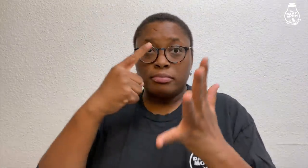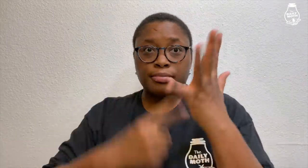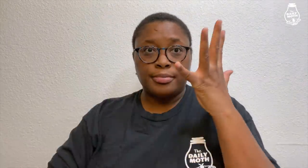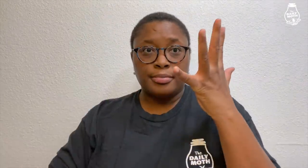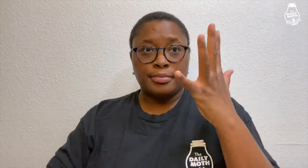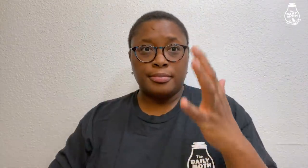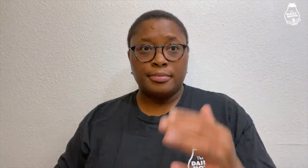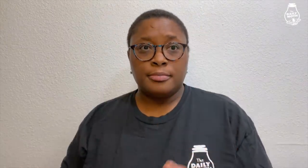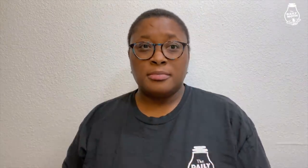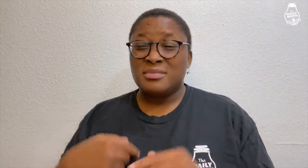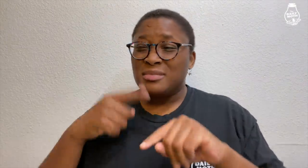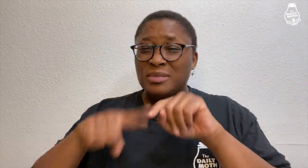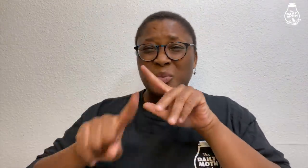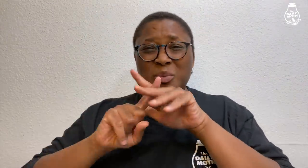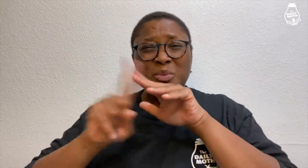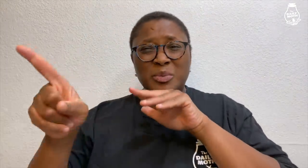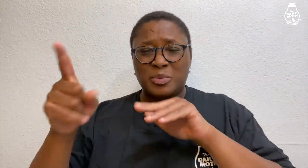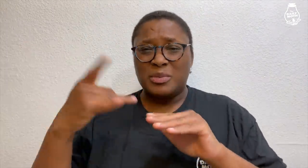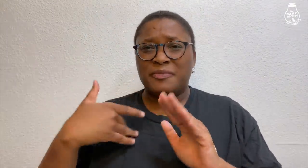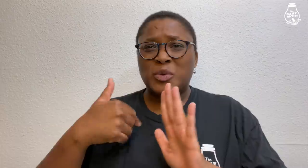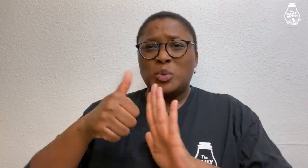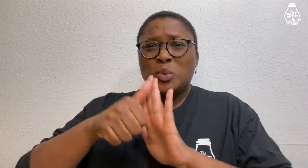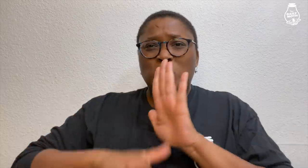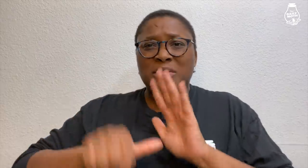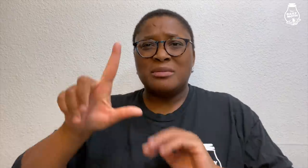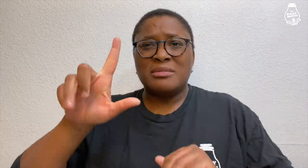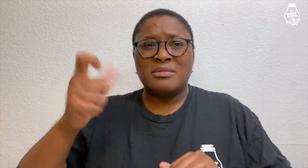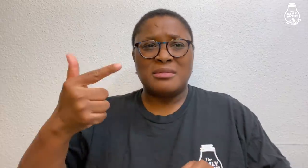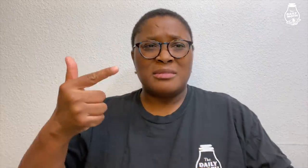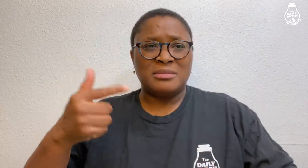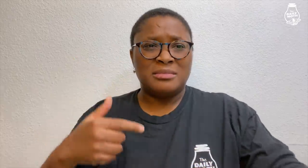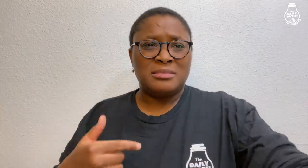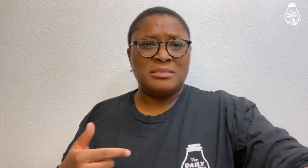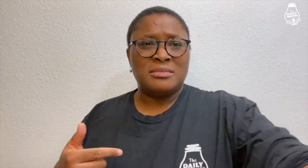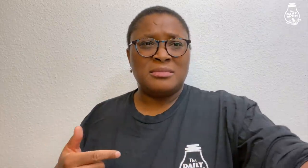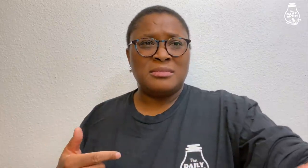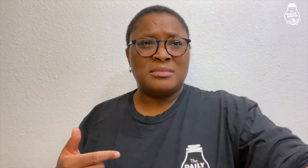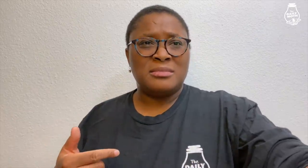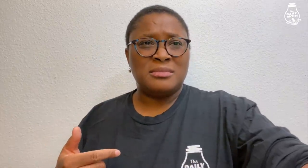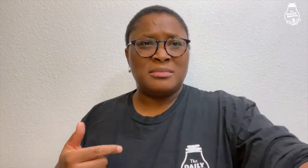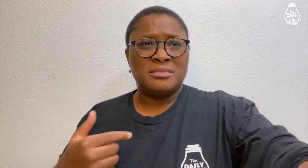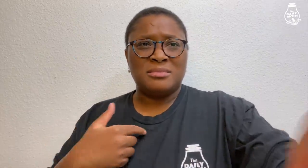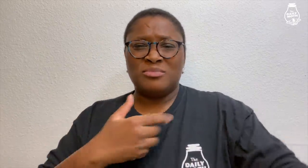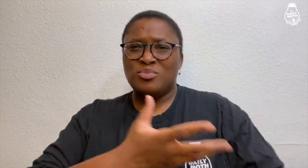but he cut my hand. I couldn't run away because I had surgery on my leg.